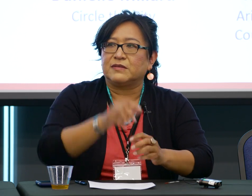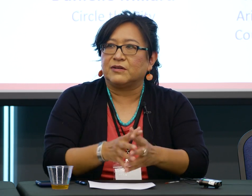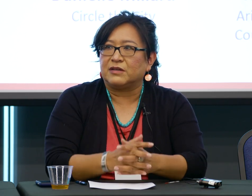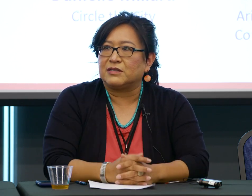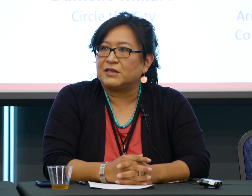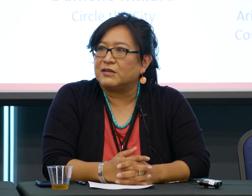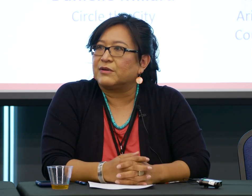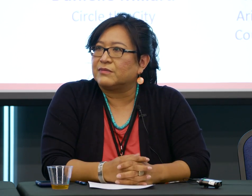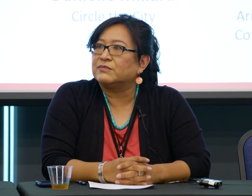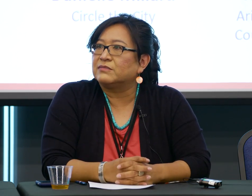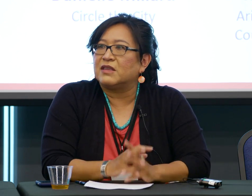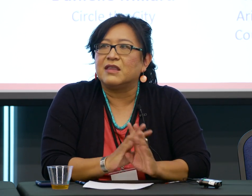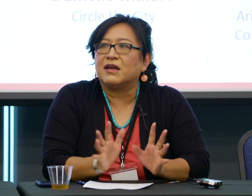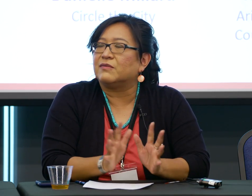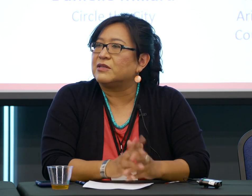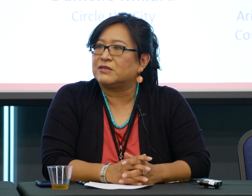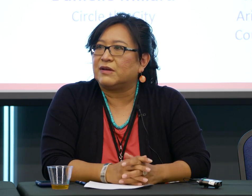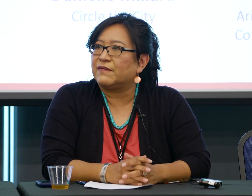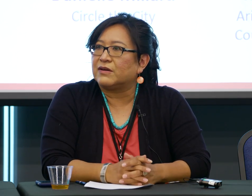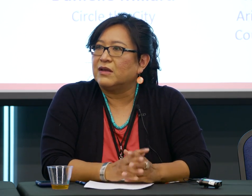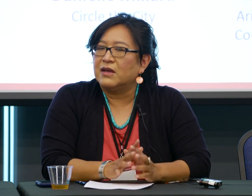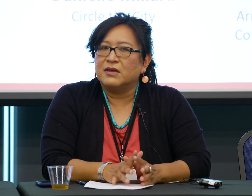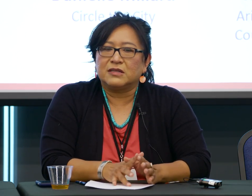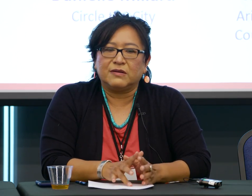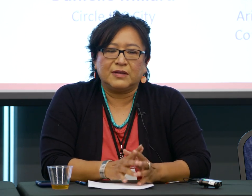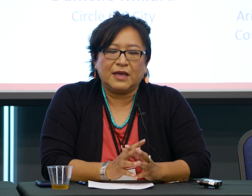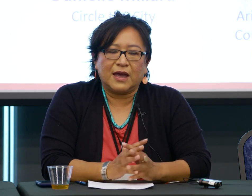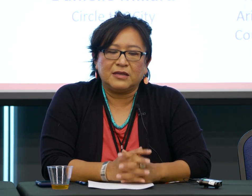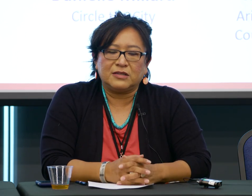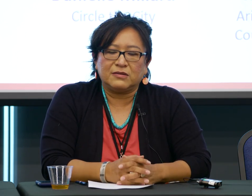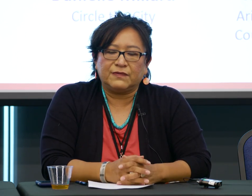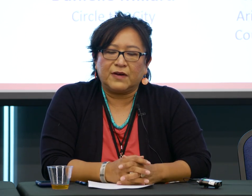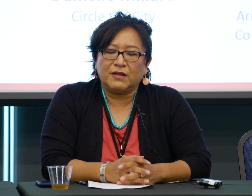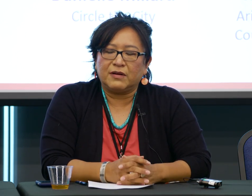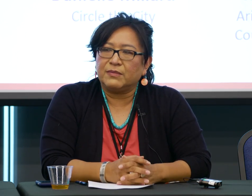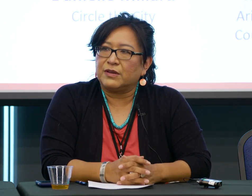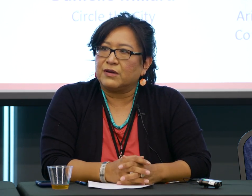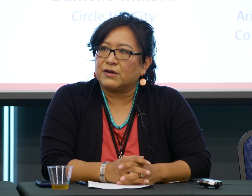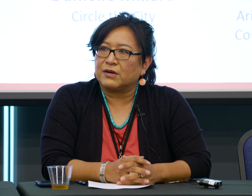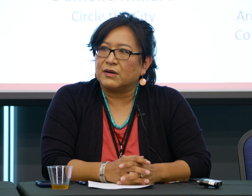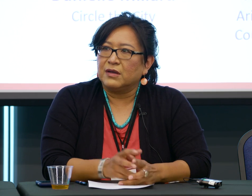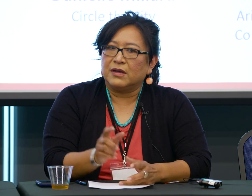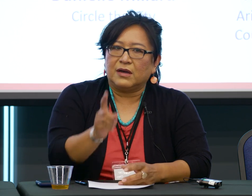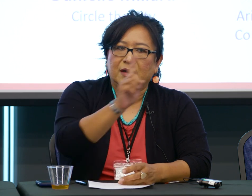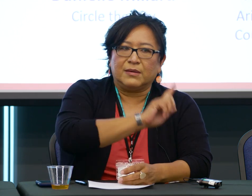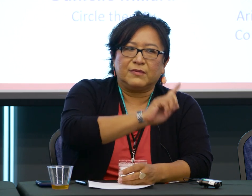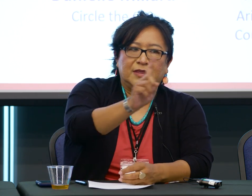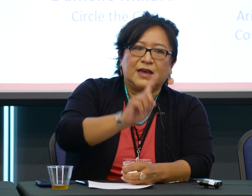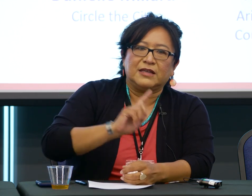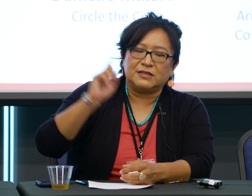was flown here to Gilbert, none whatsoever. So we really had to follow up with her with that.